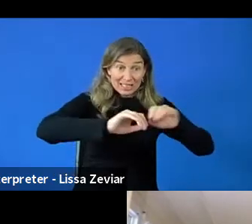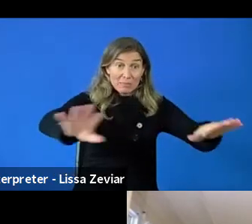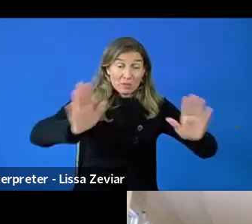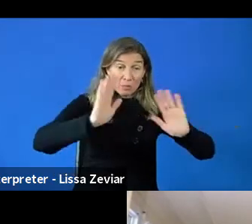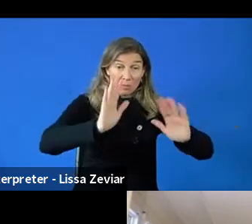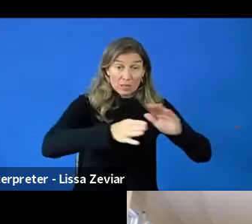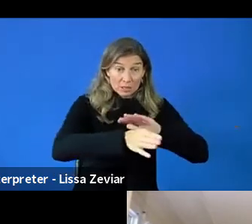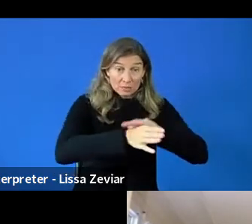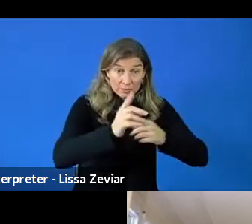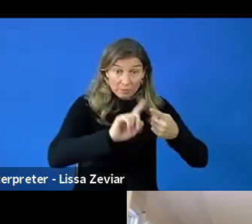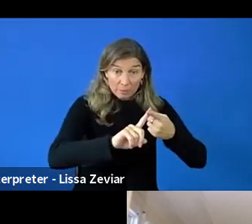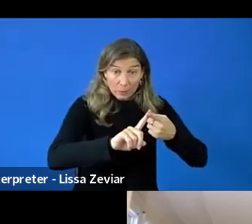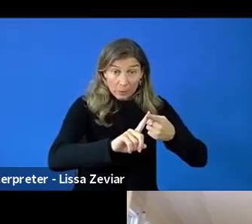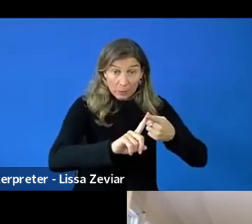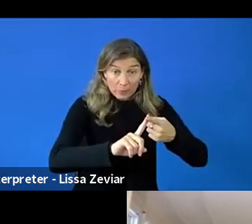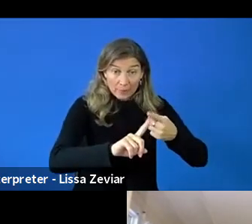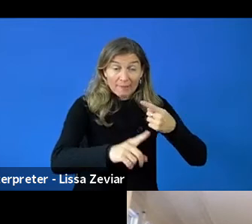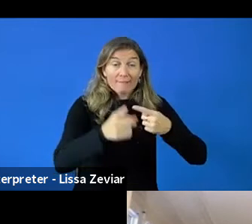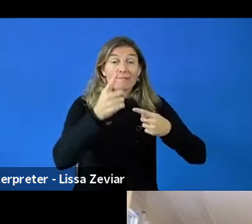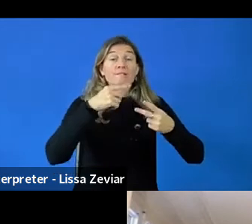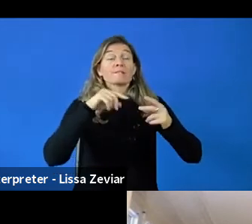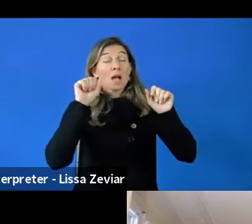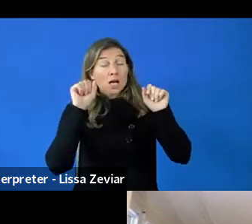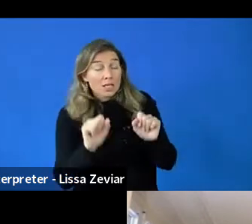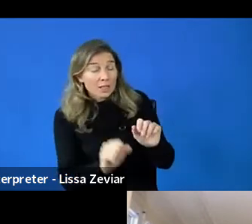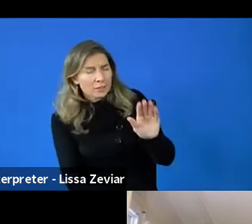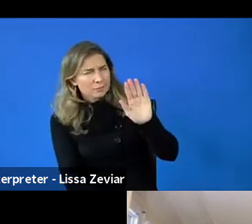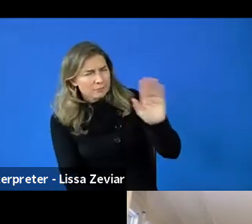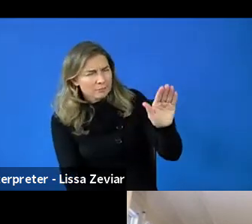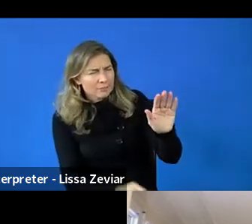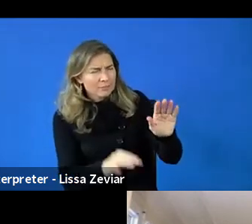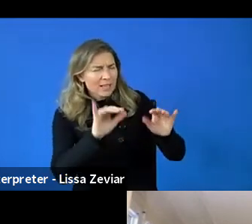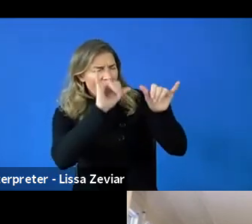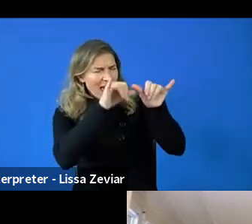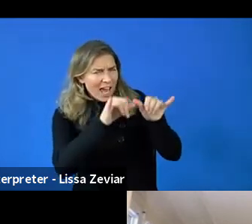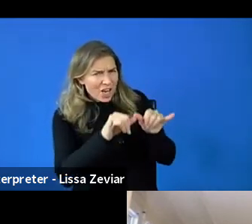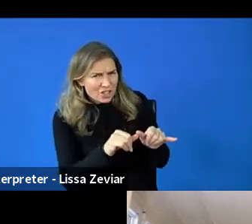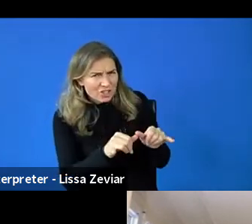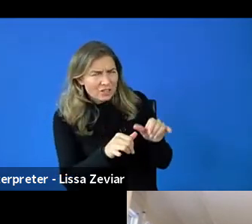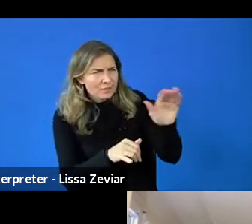And if you can make engineers understand that their web page has to be accessible,